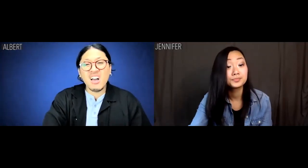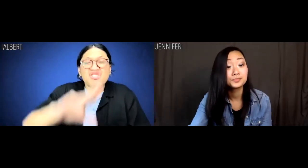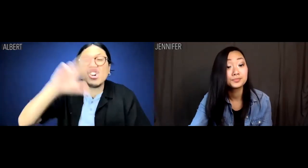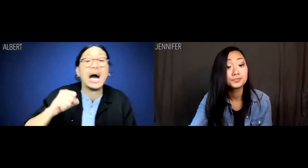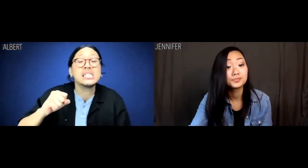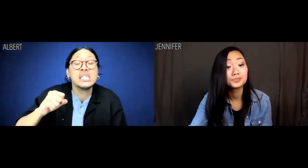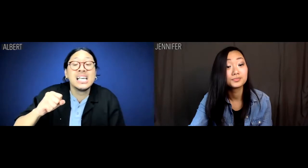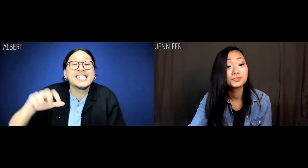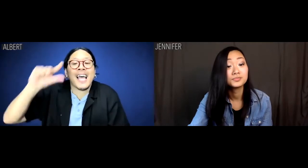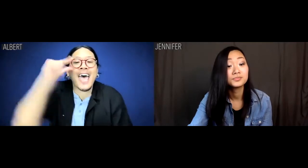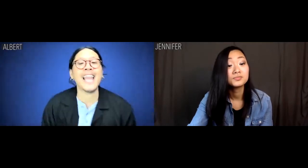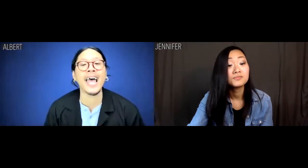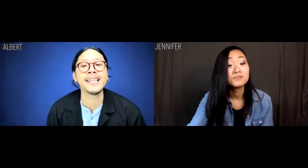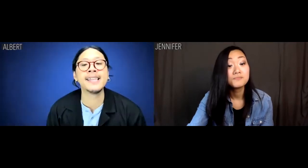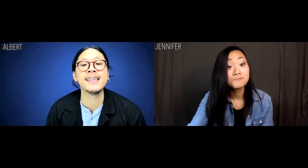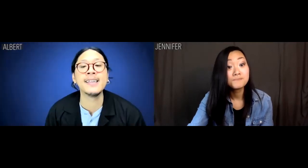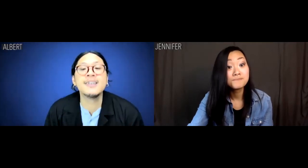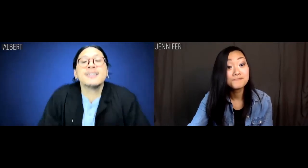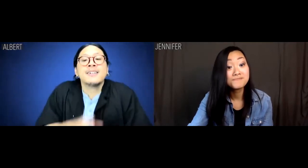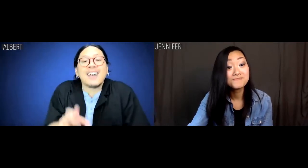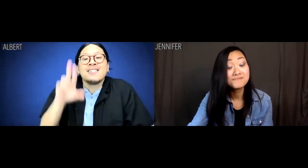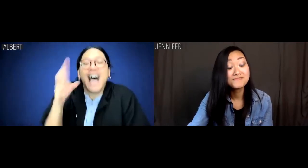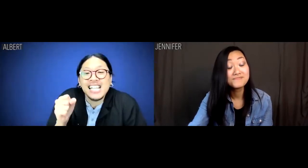Albert: Russ the Bus is an idiot!